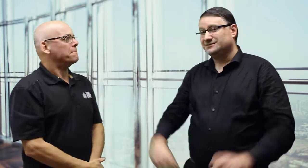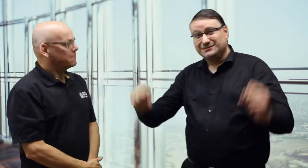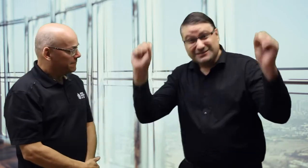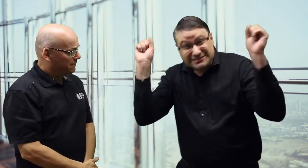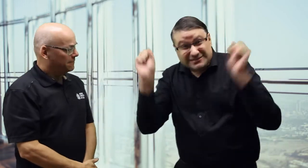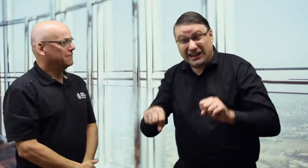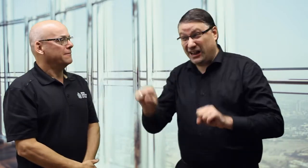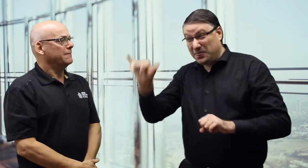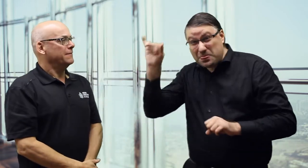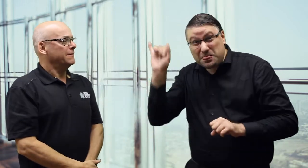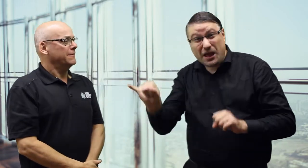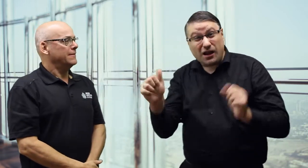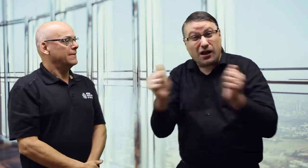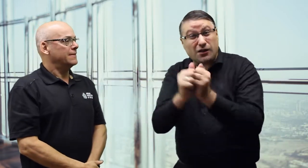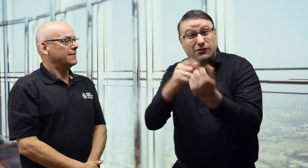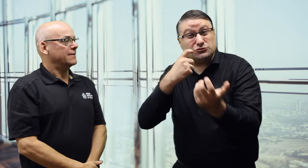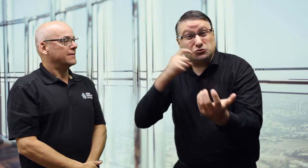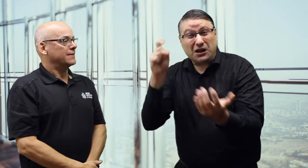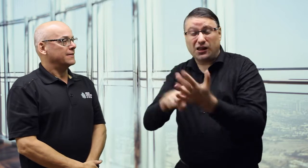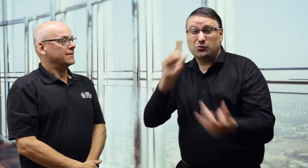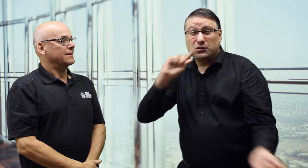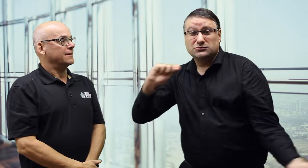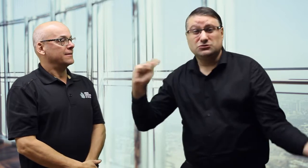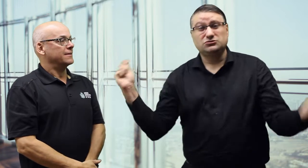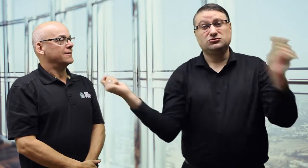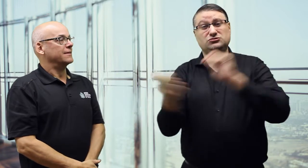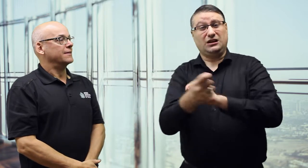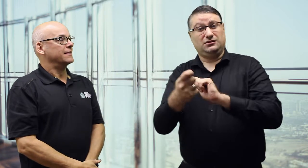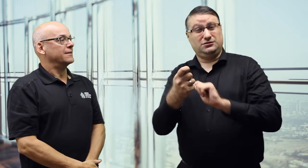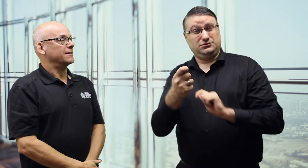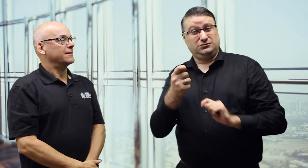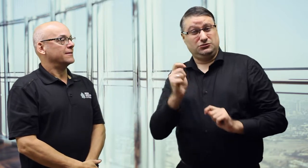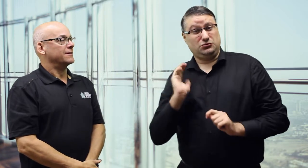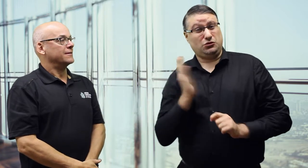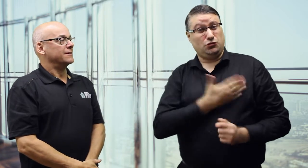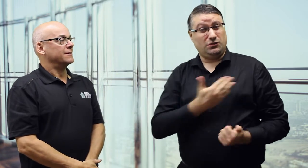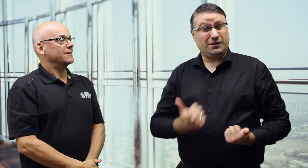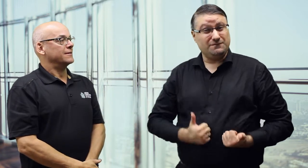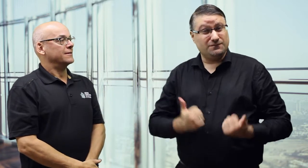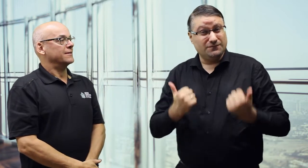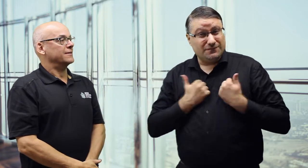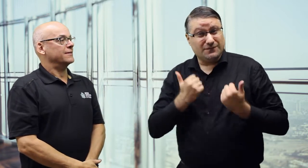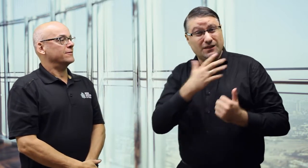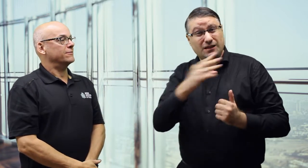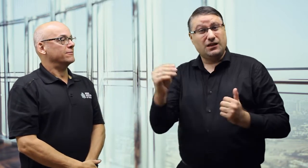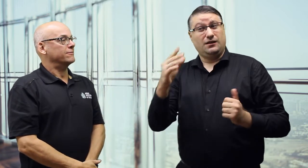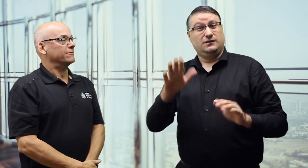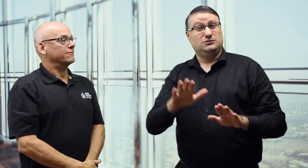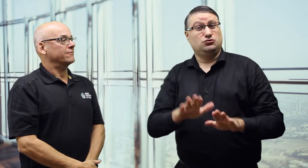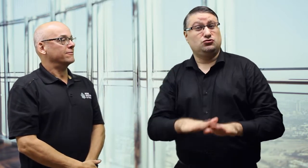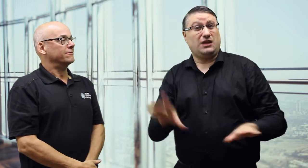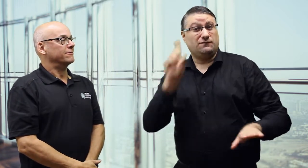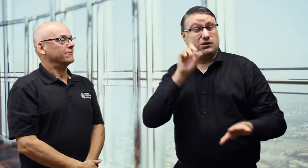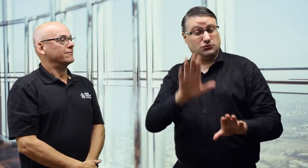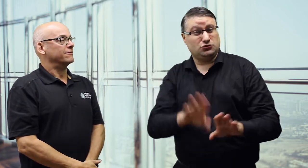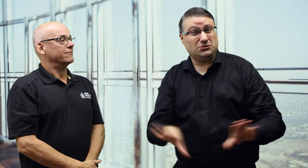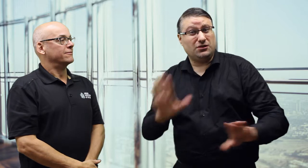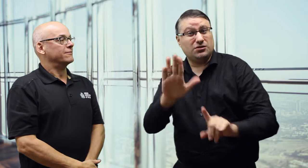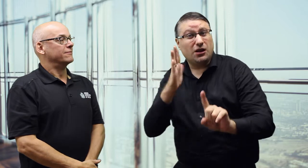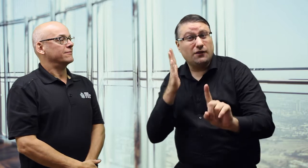Frank: Yes! Having the recognition will drastically change our livelihoods. It will greatly improve Deaf children's